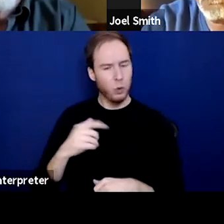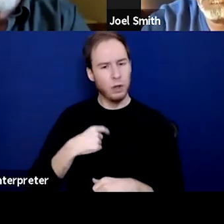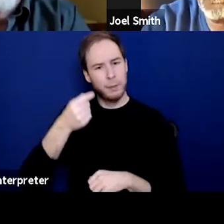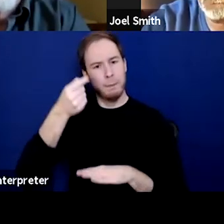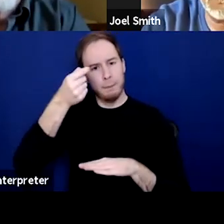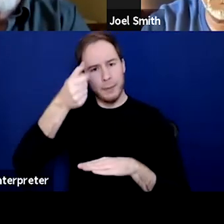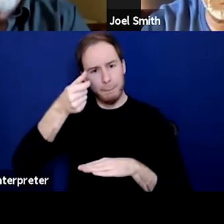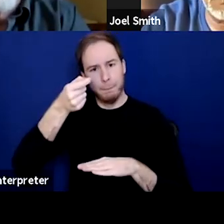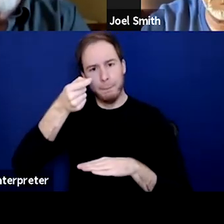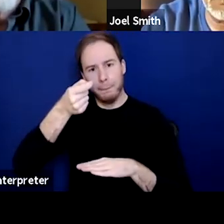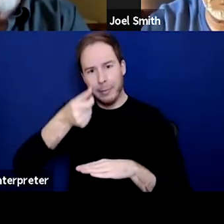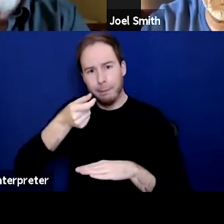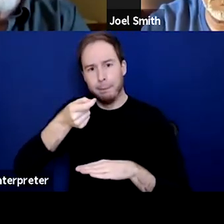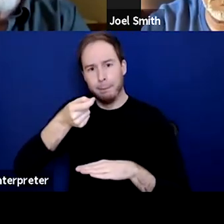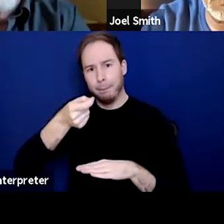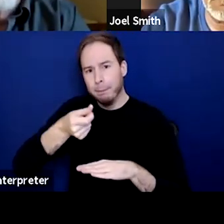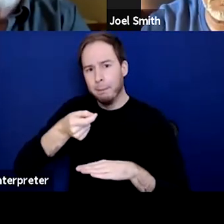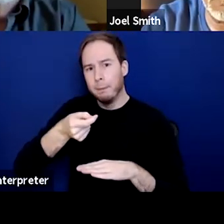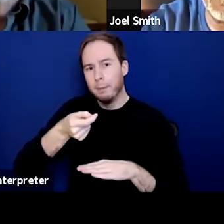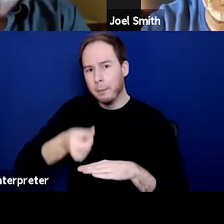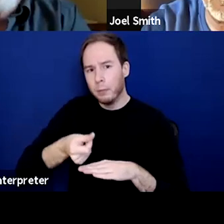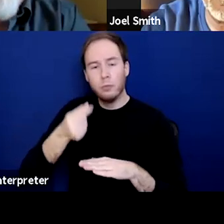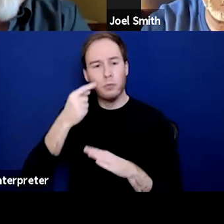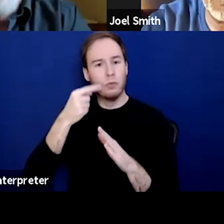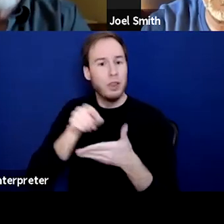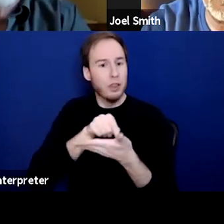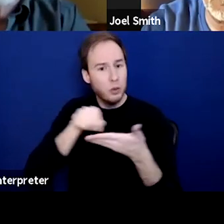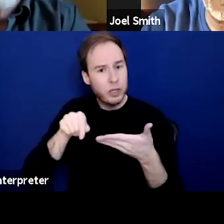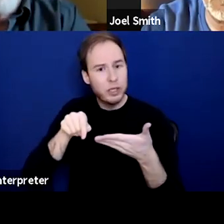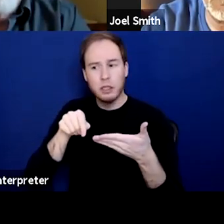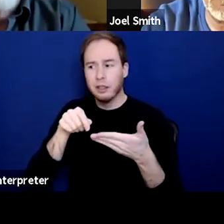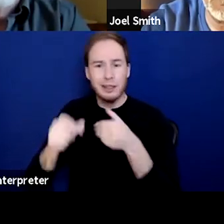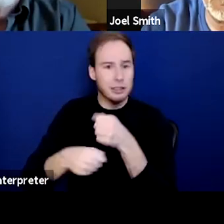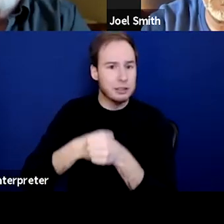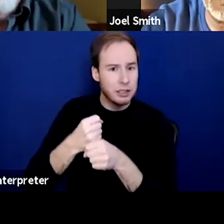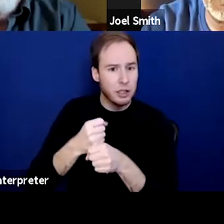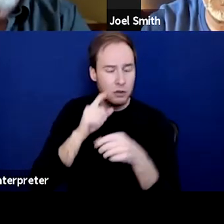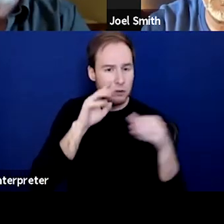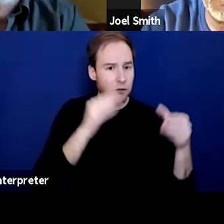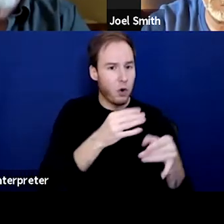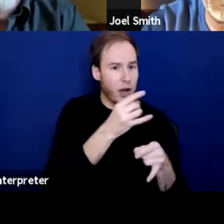That maybe this week, this year, I'm gonna work on my alcohol. And three years after that, I worked on my financial recoveries.